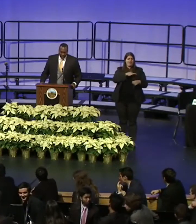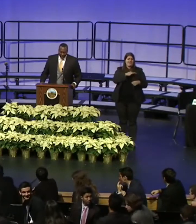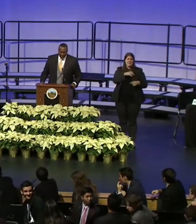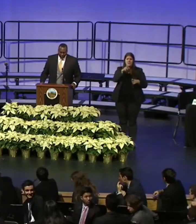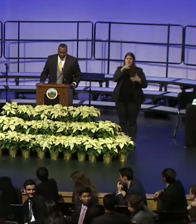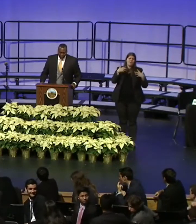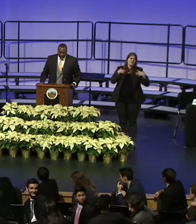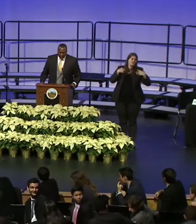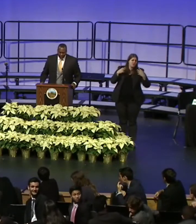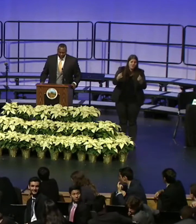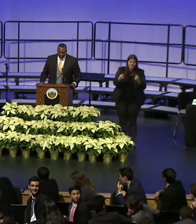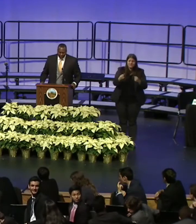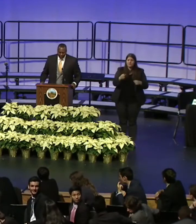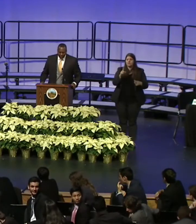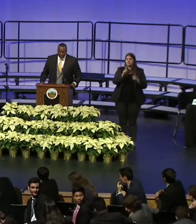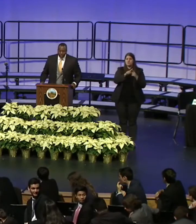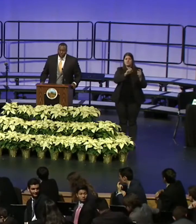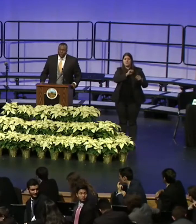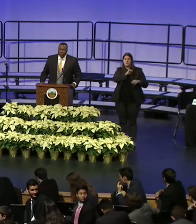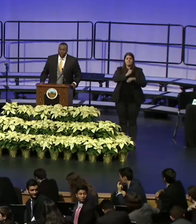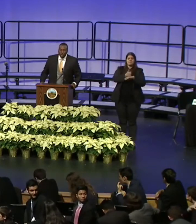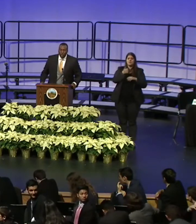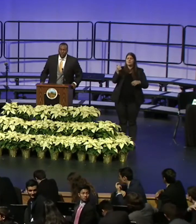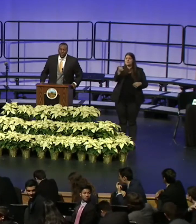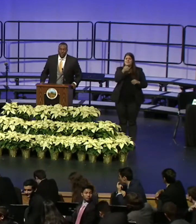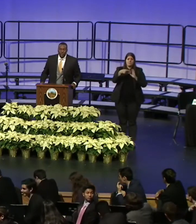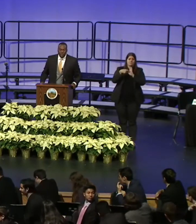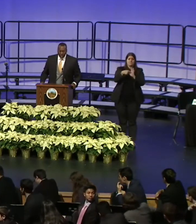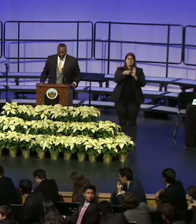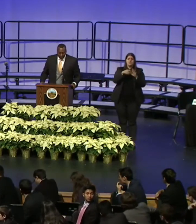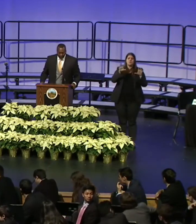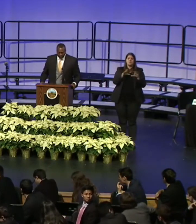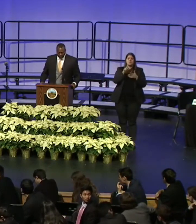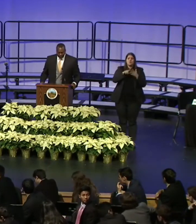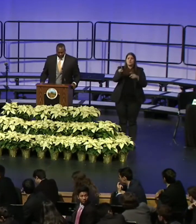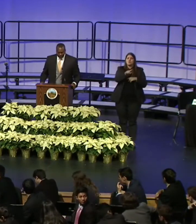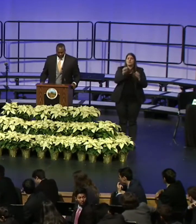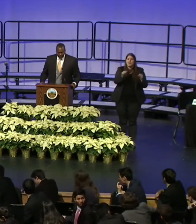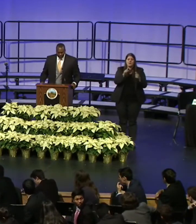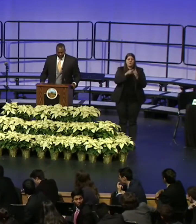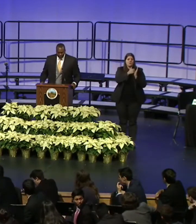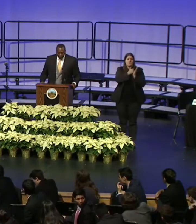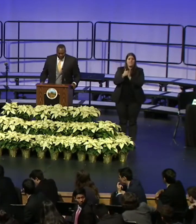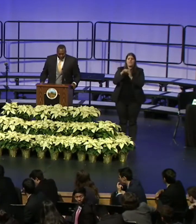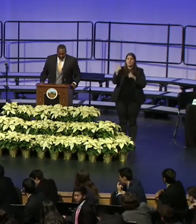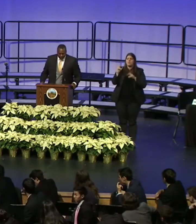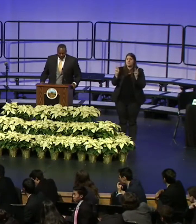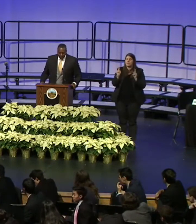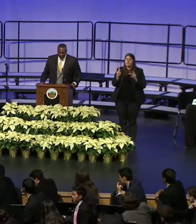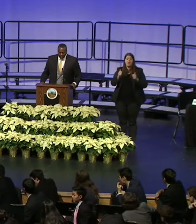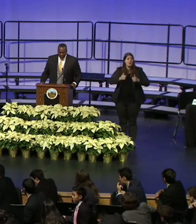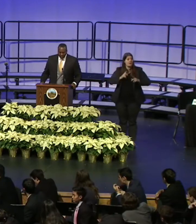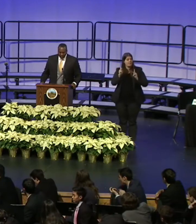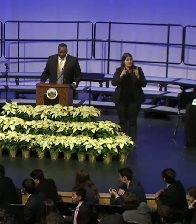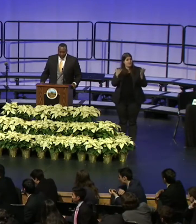and your families out there to do what you could to help others. The residents of Howard County for